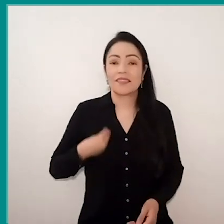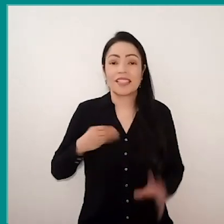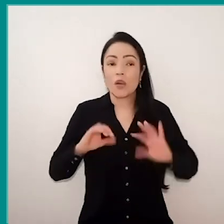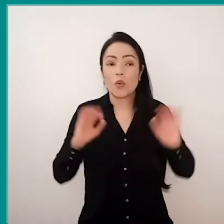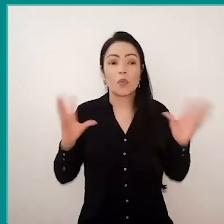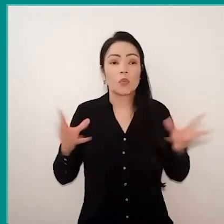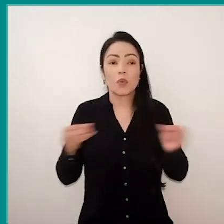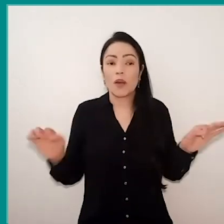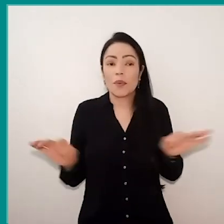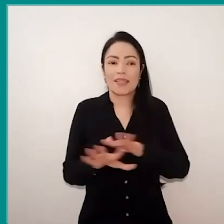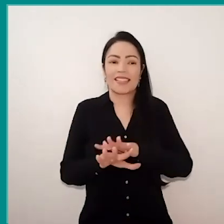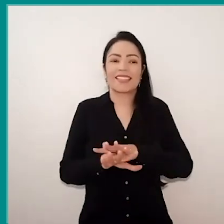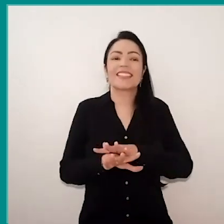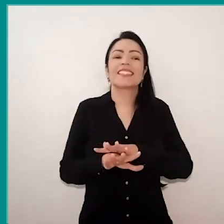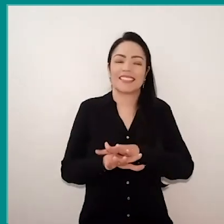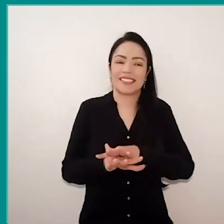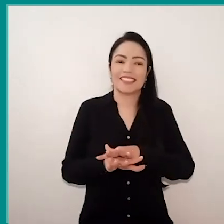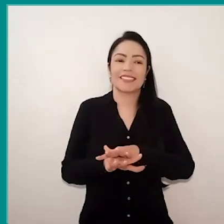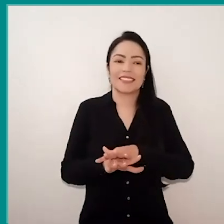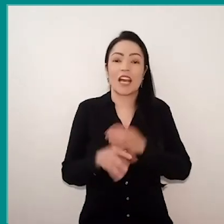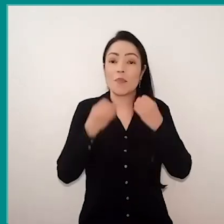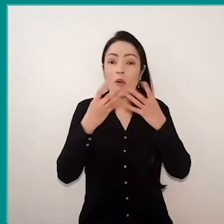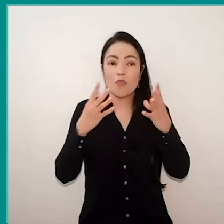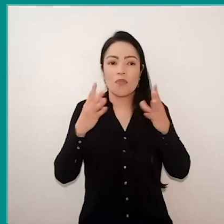It's great to hear that. I will bring here